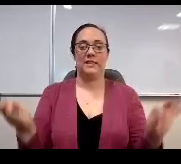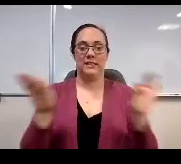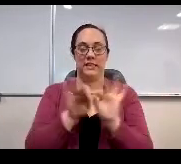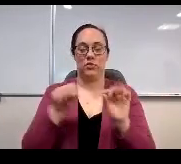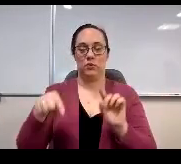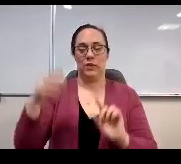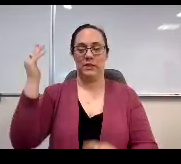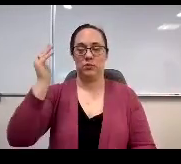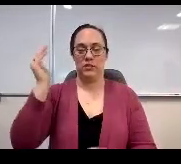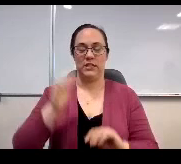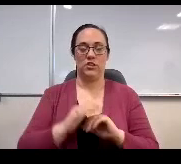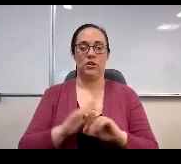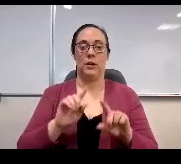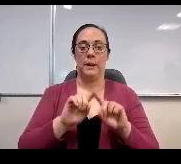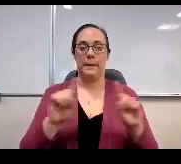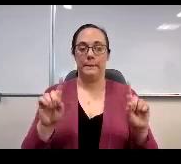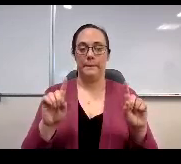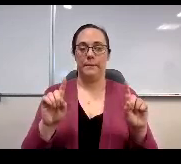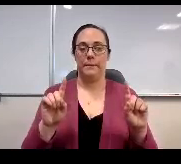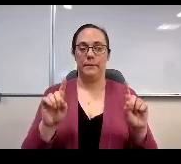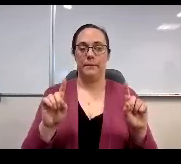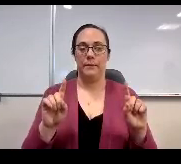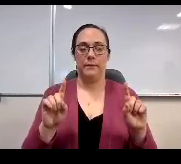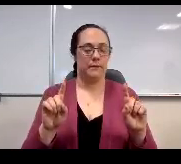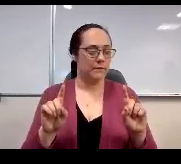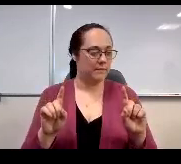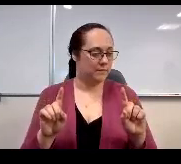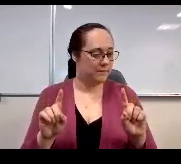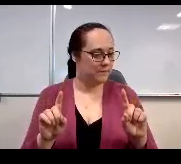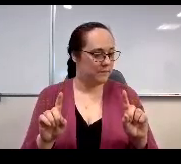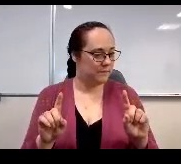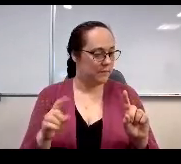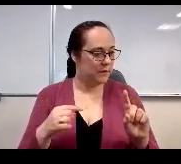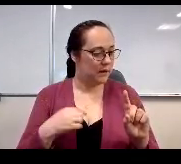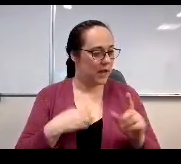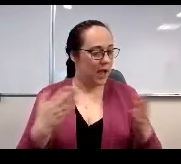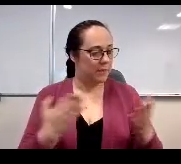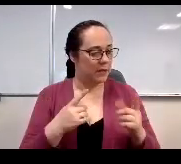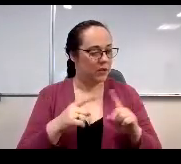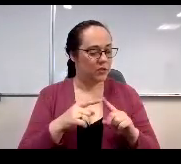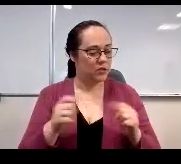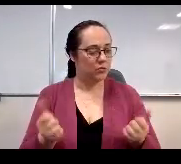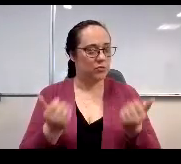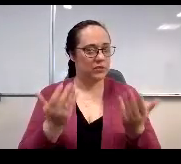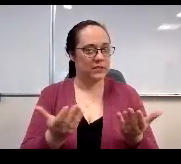However, I am tenderly scheduled to present the climate survey results on May 20th.